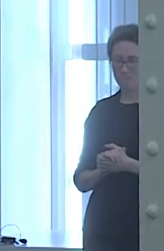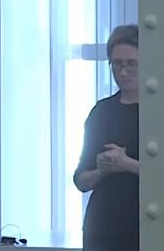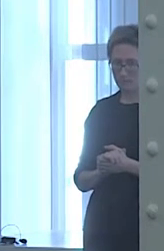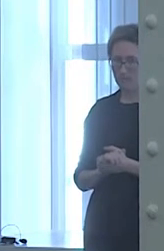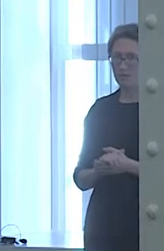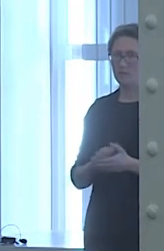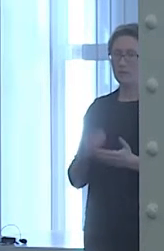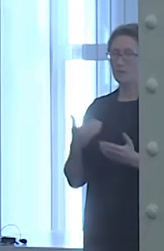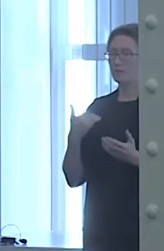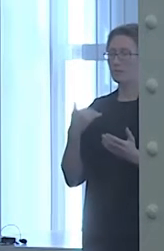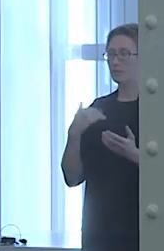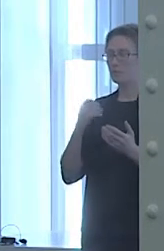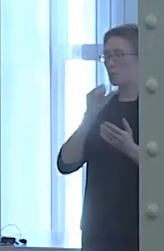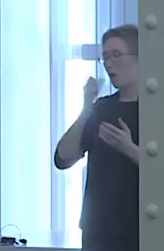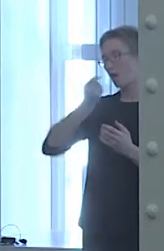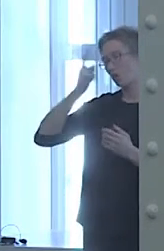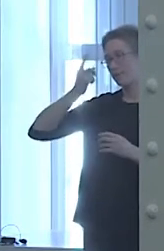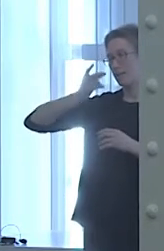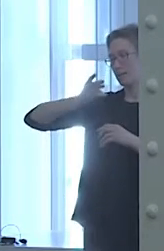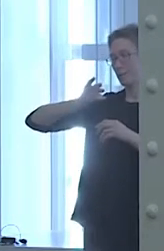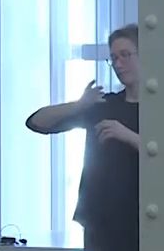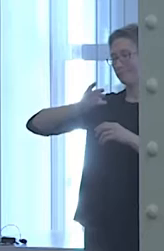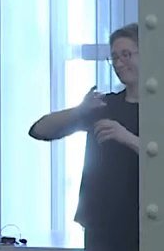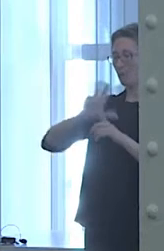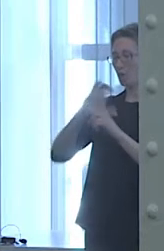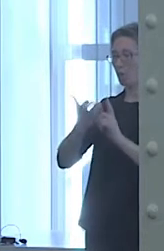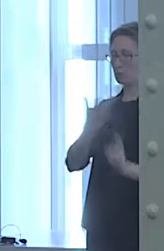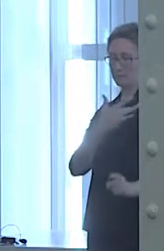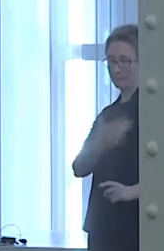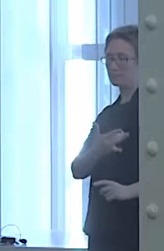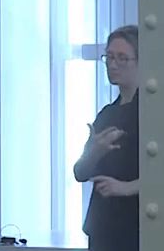There is a perception, especially among older generations,